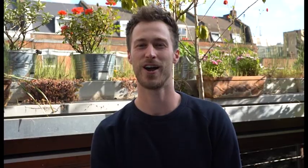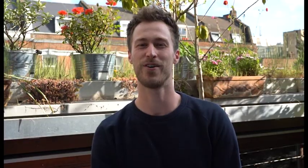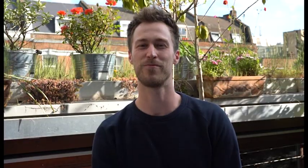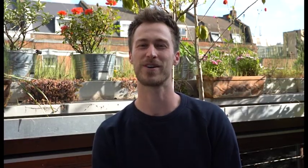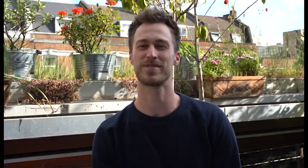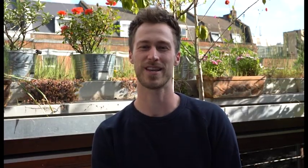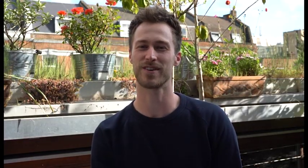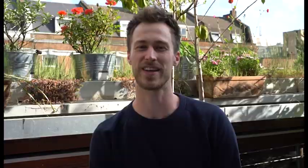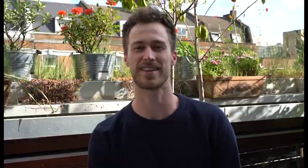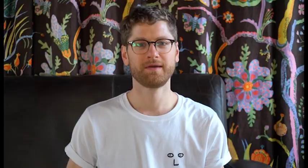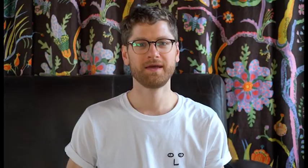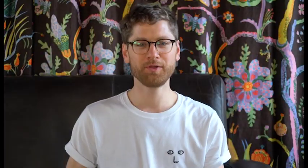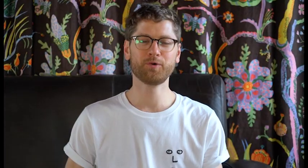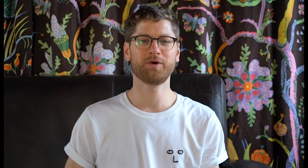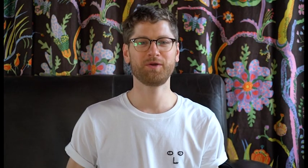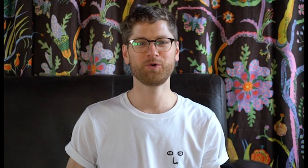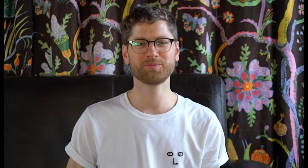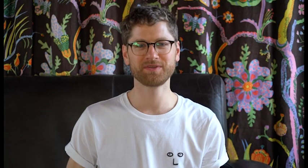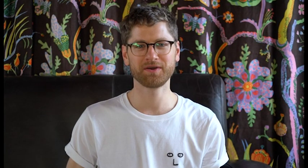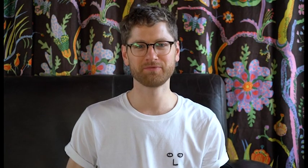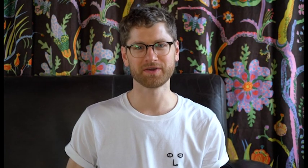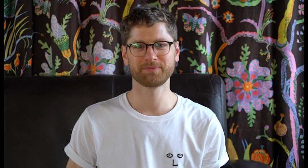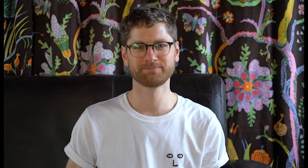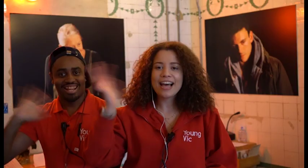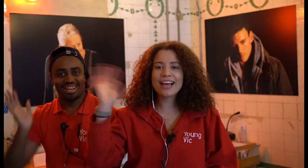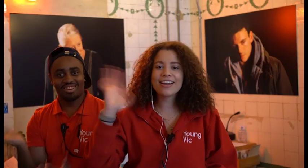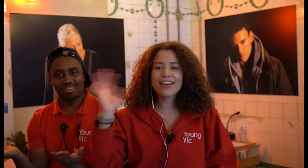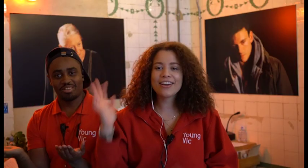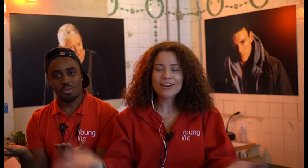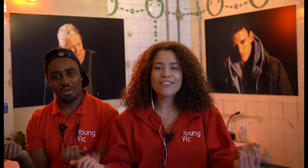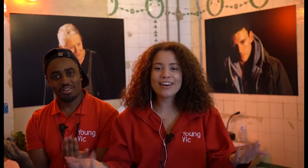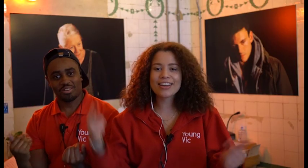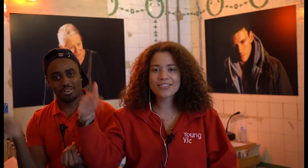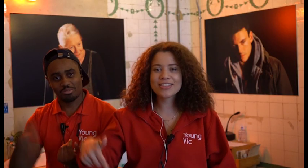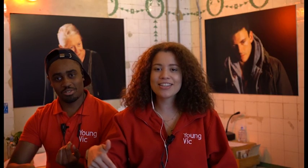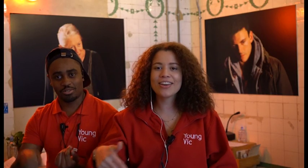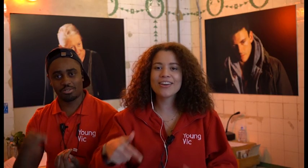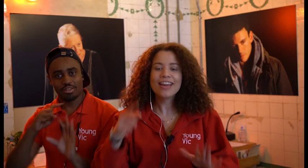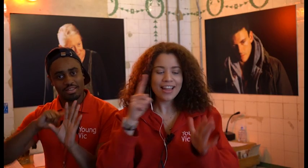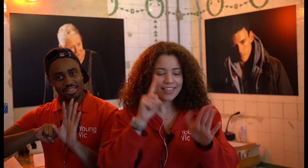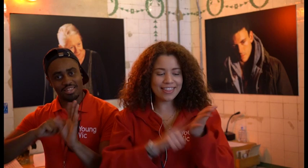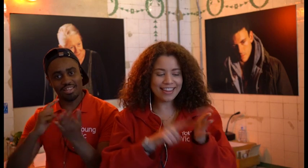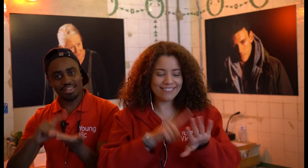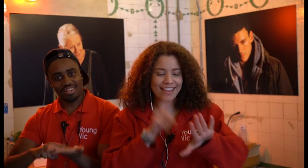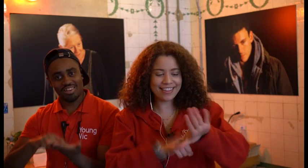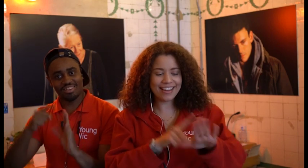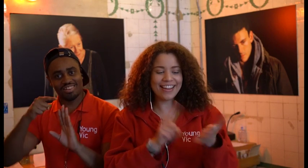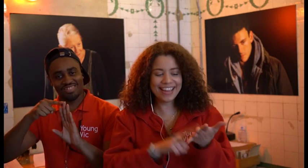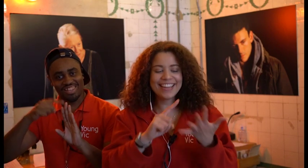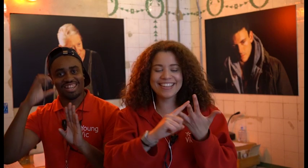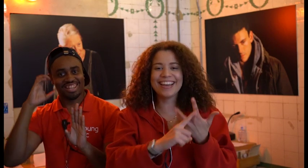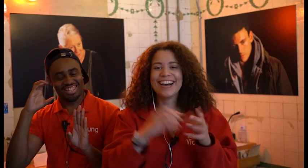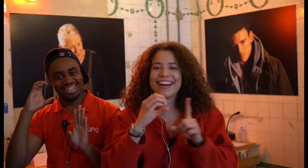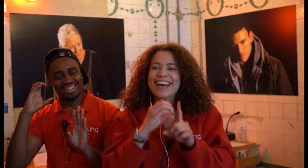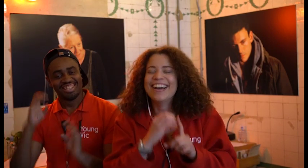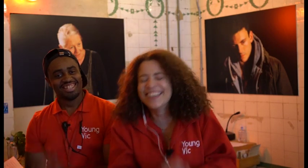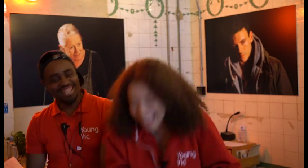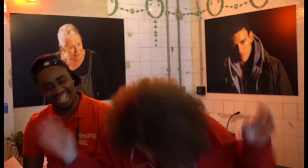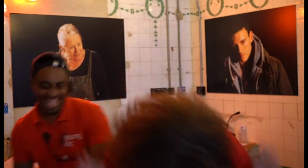Hello and welcome to the Young Vic!